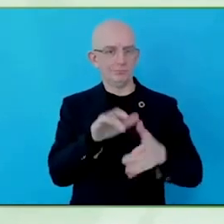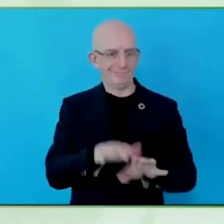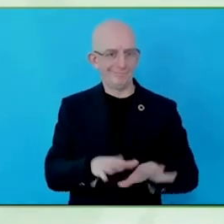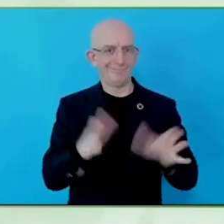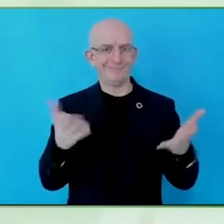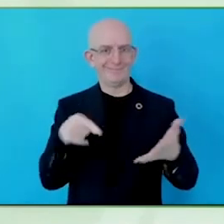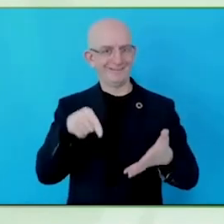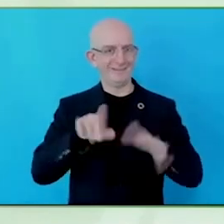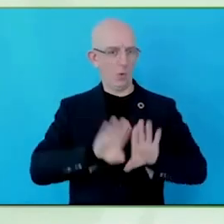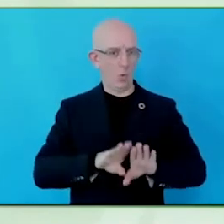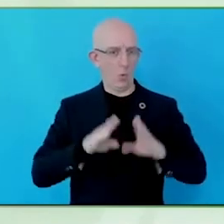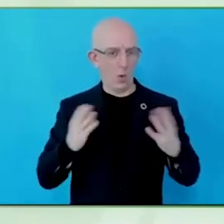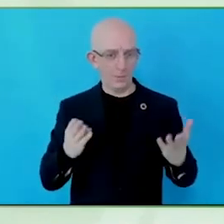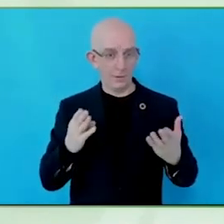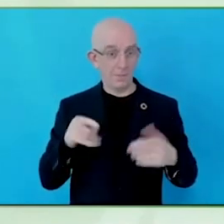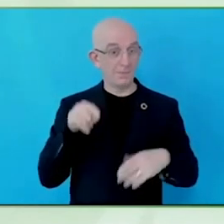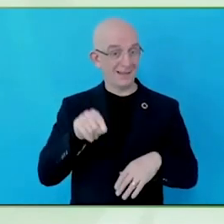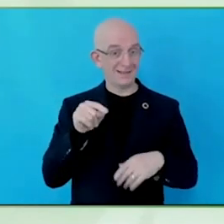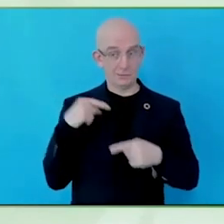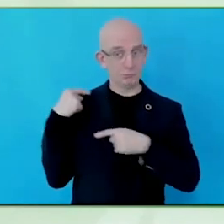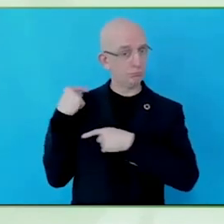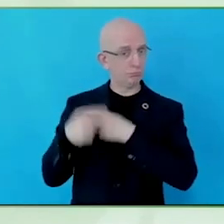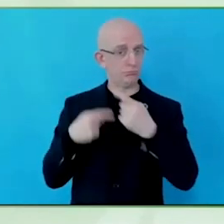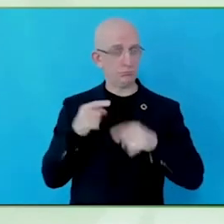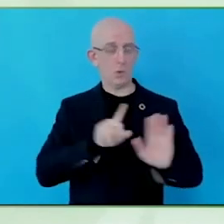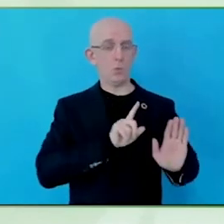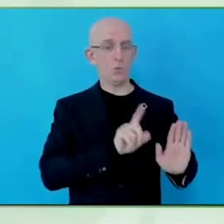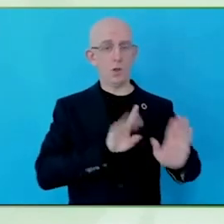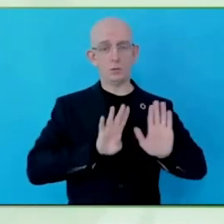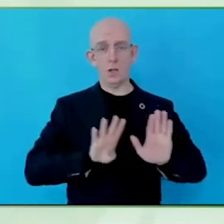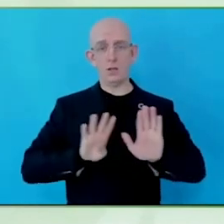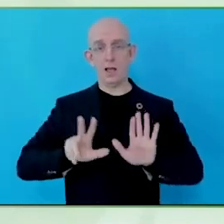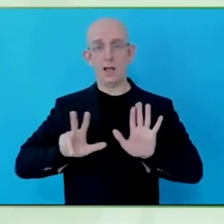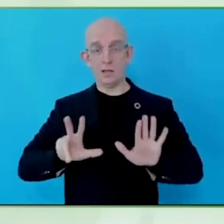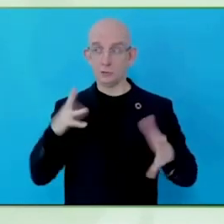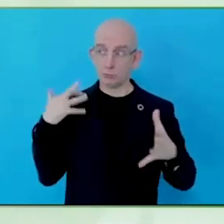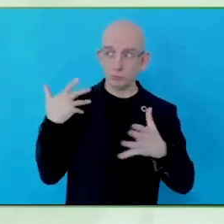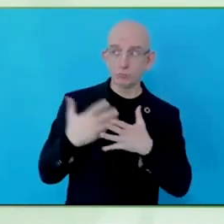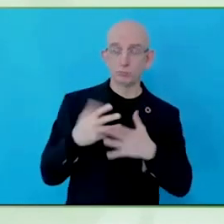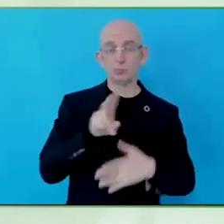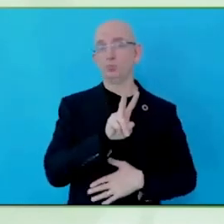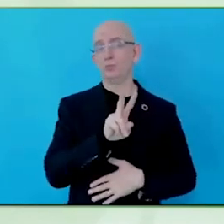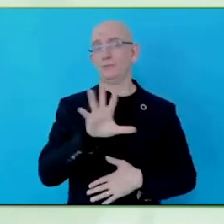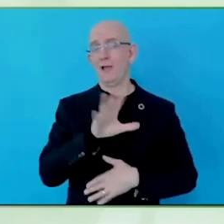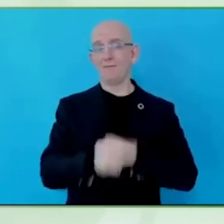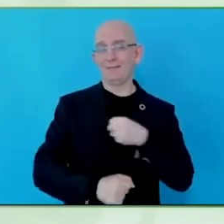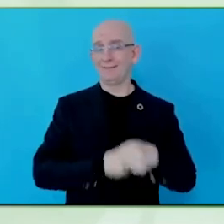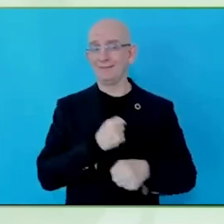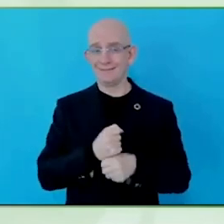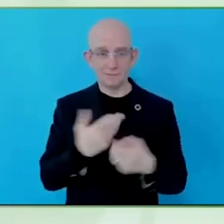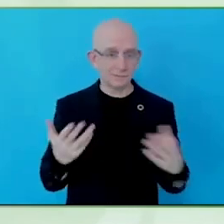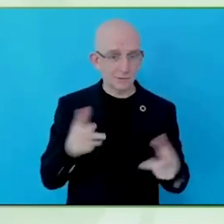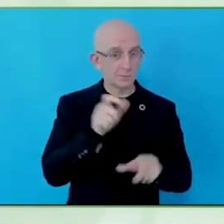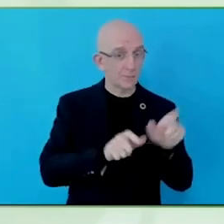the very transactional relationship with this community, where we ask them would you be interested in being involved in this research, it